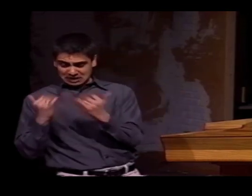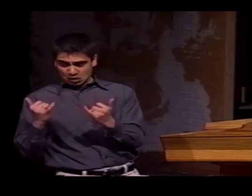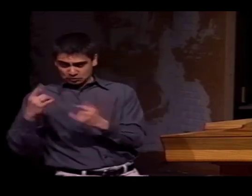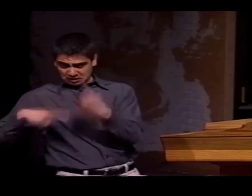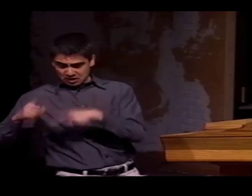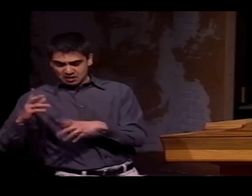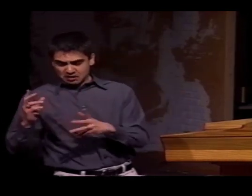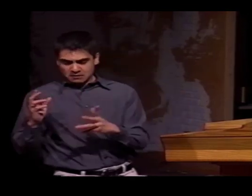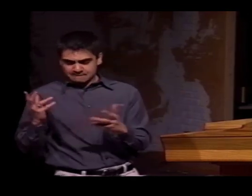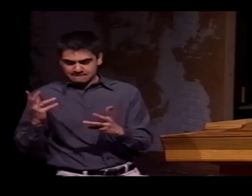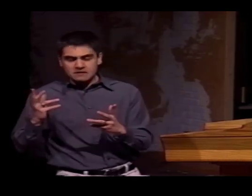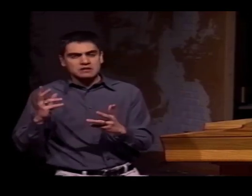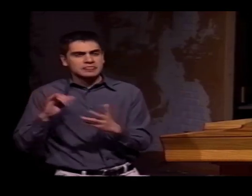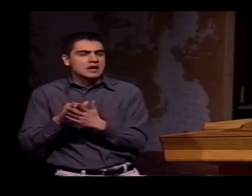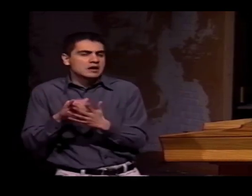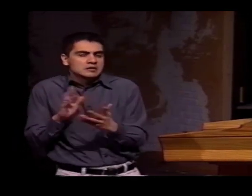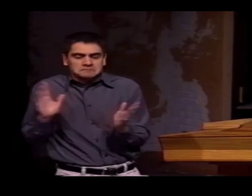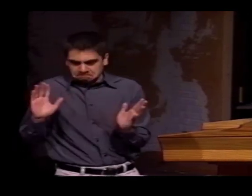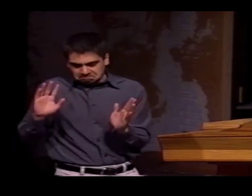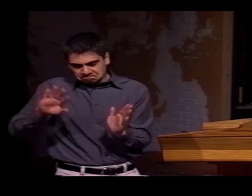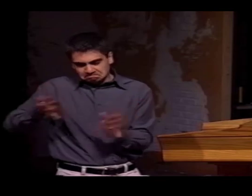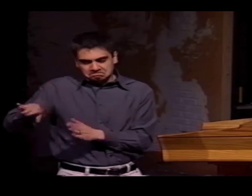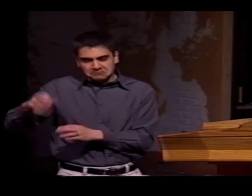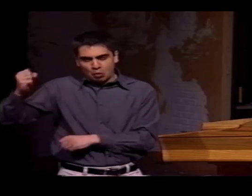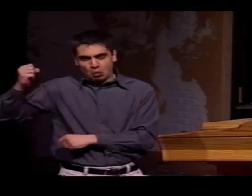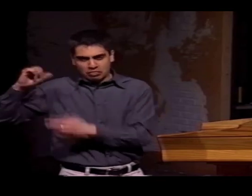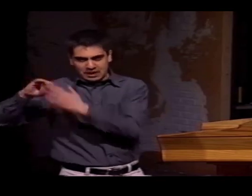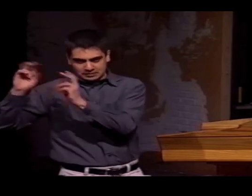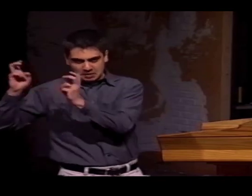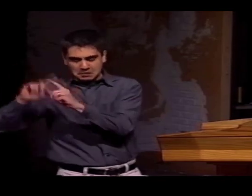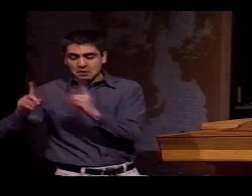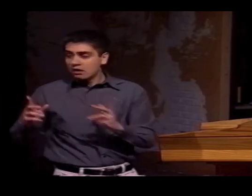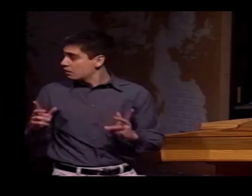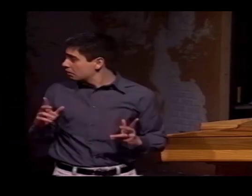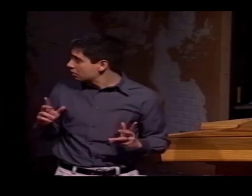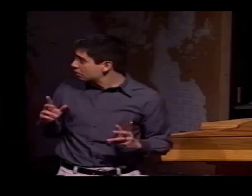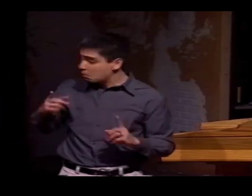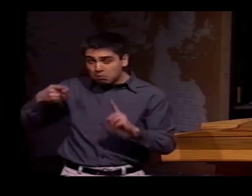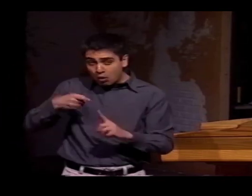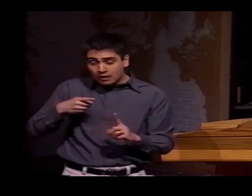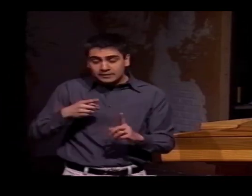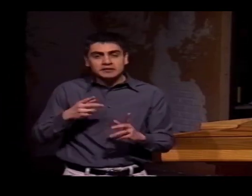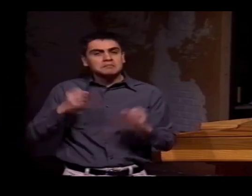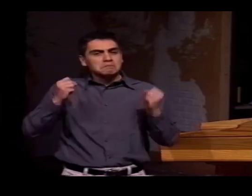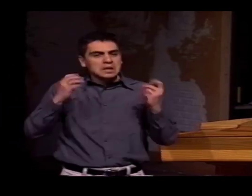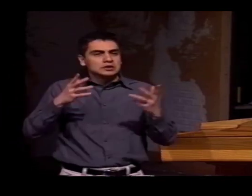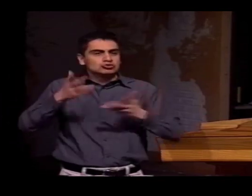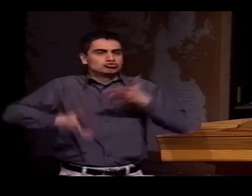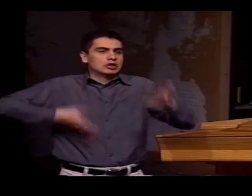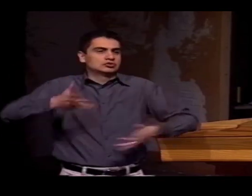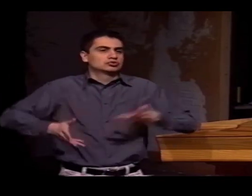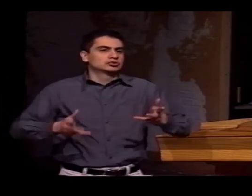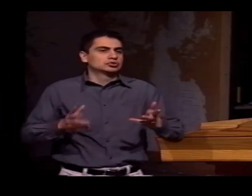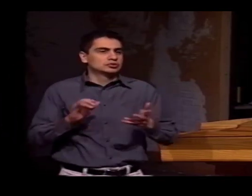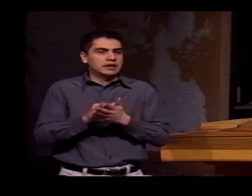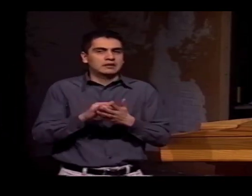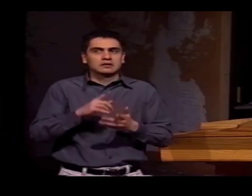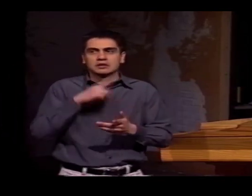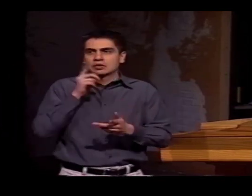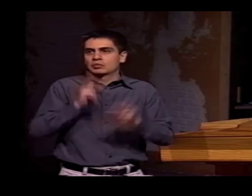IS IT A GESTURE THAT'S BECOME FORMALIZED AND NOW IS A SIGN? WELL, WE'LL HOLD ON TO THAT FOR A MINUTE.